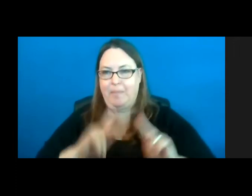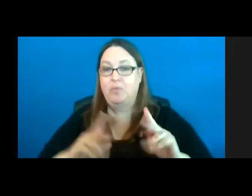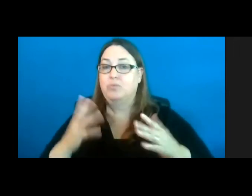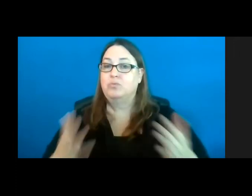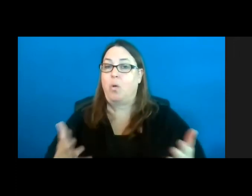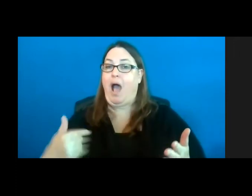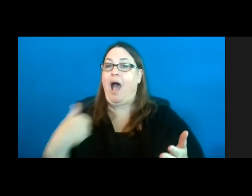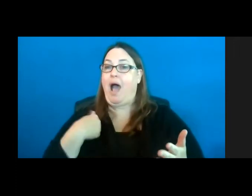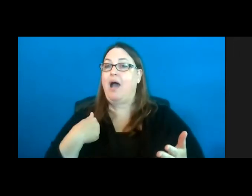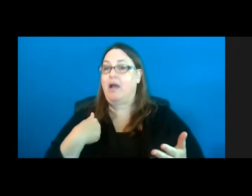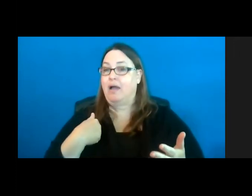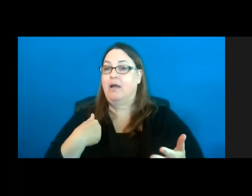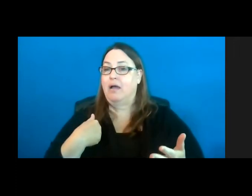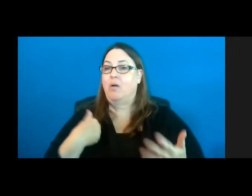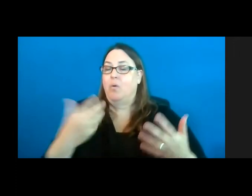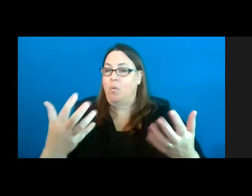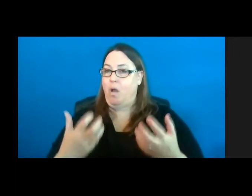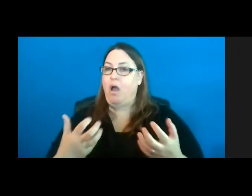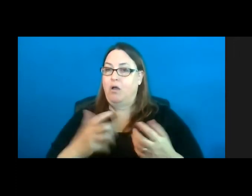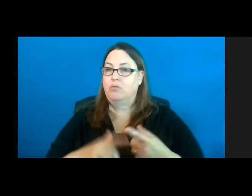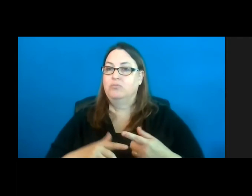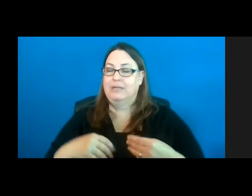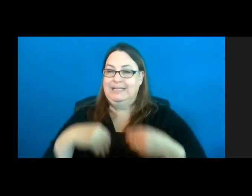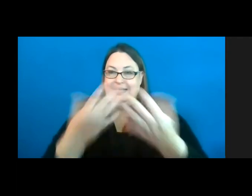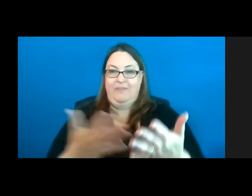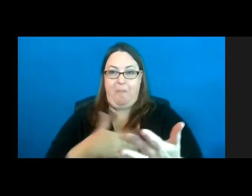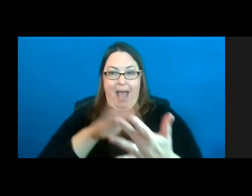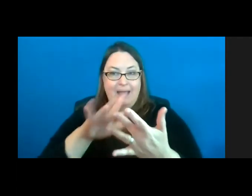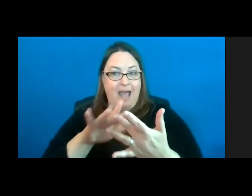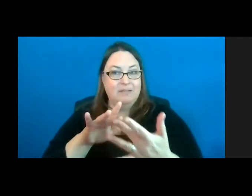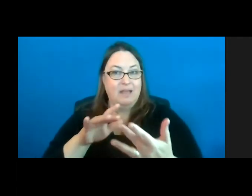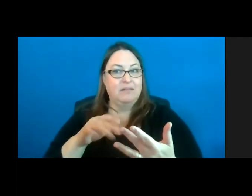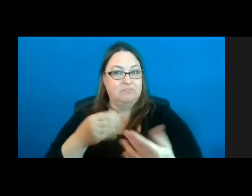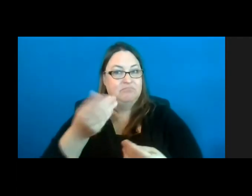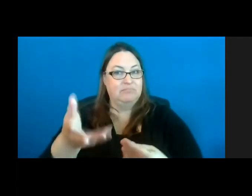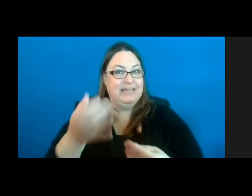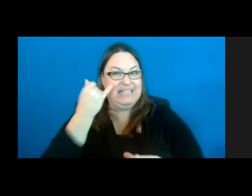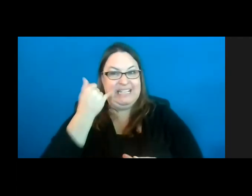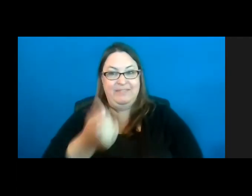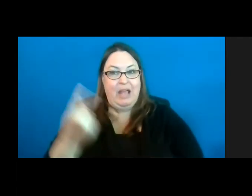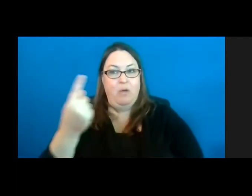I would like to extend my contact in case anybody wants to get around.